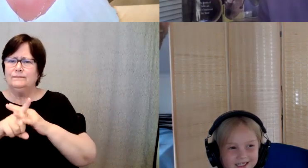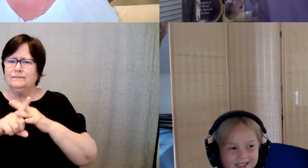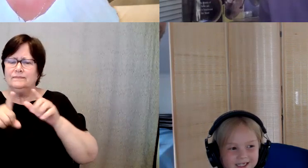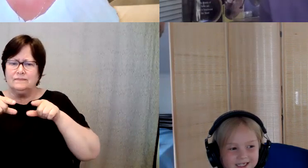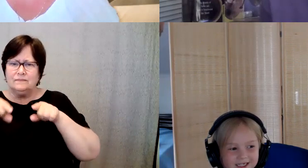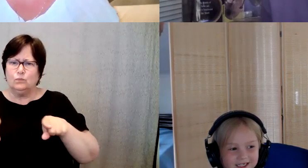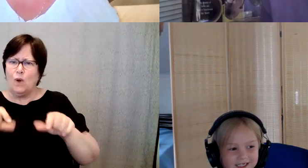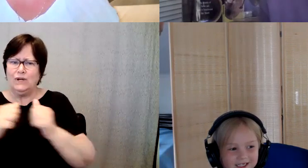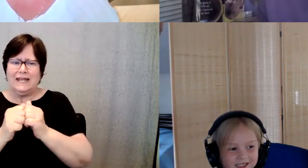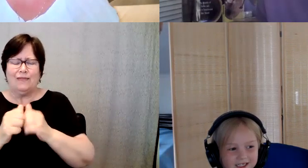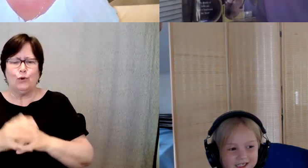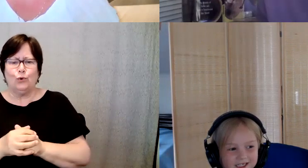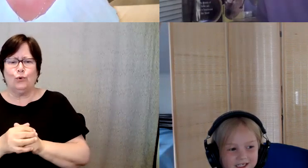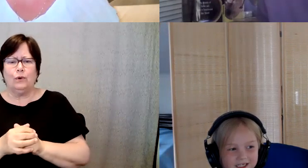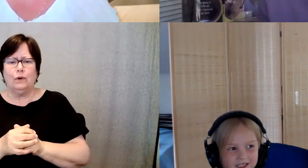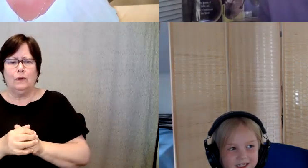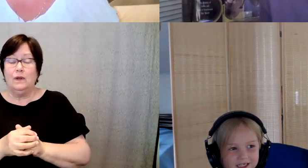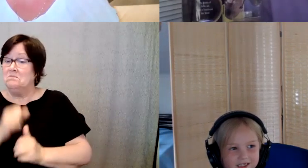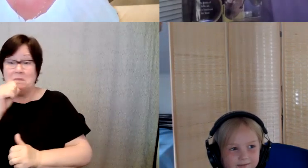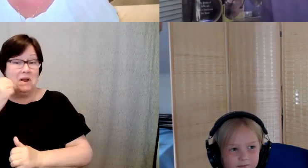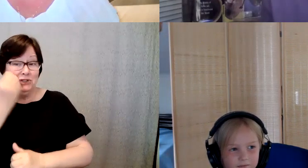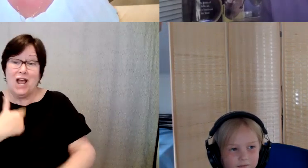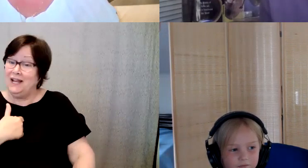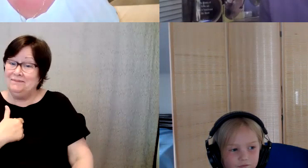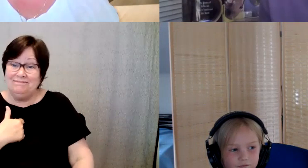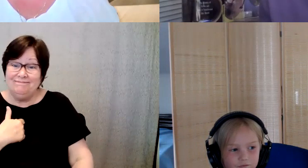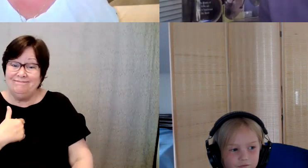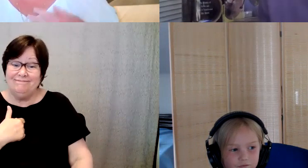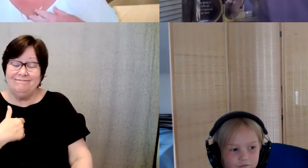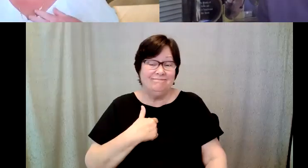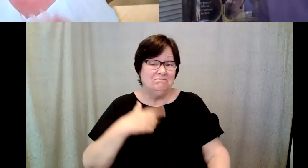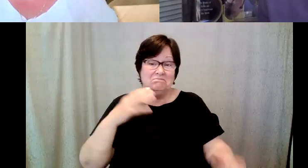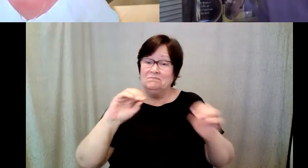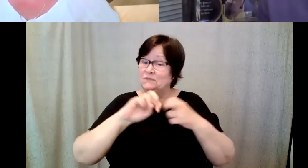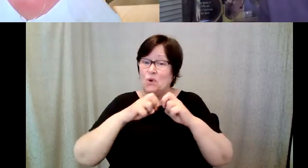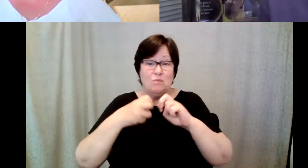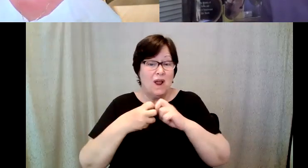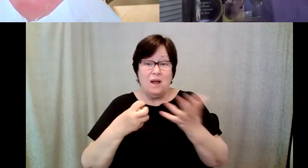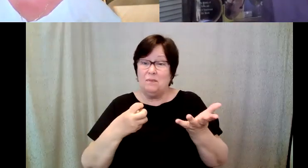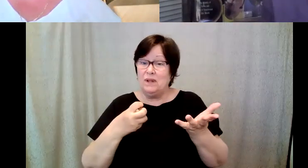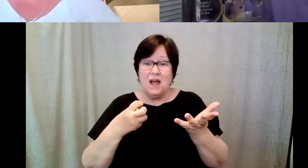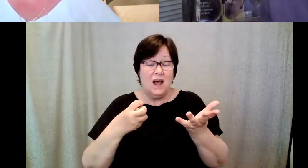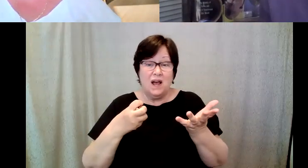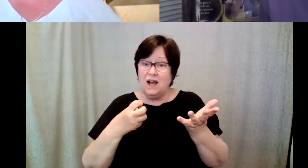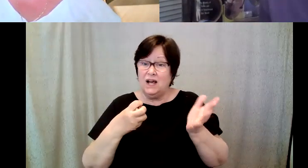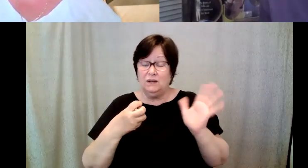D. Major Cohen: I'm not bashful and I have no problem, putting forward myself, for, if